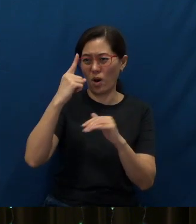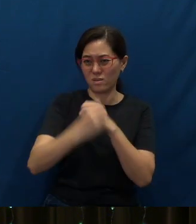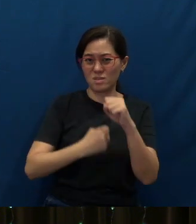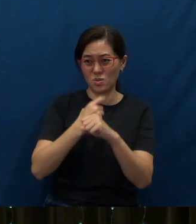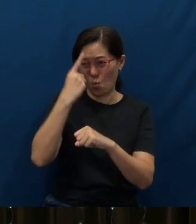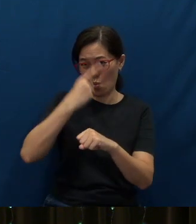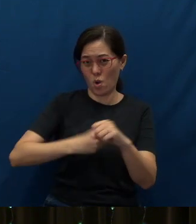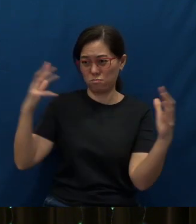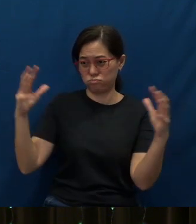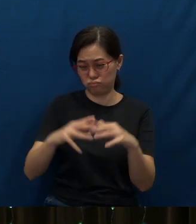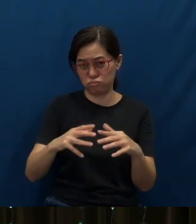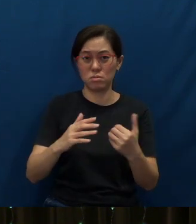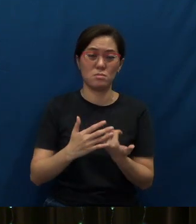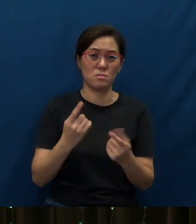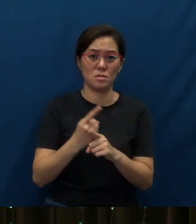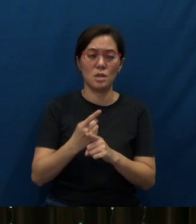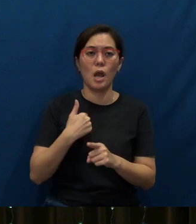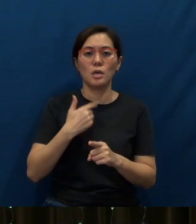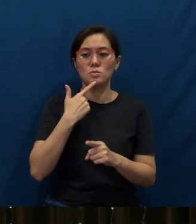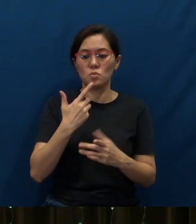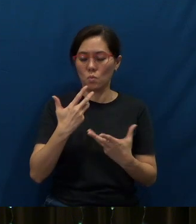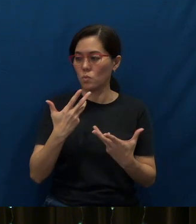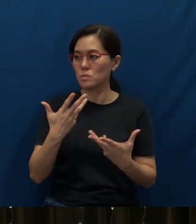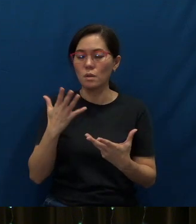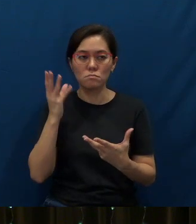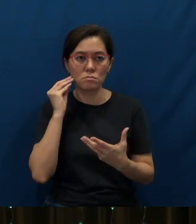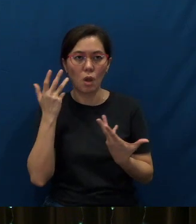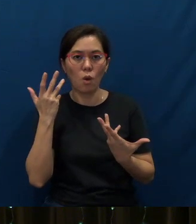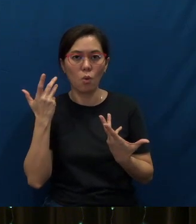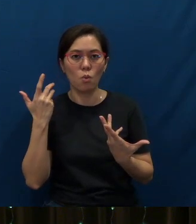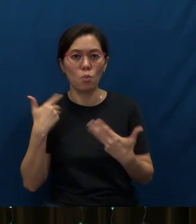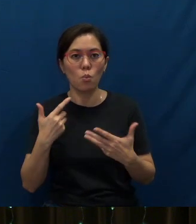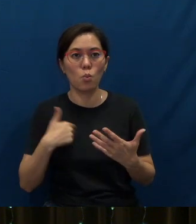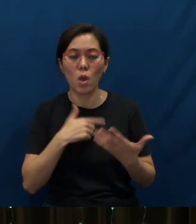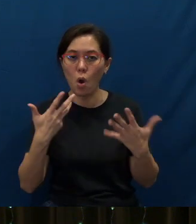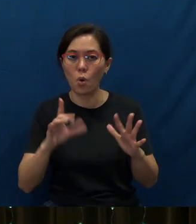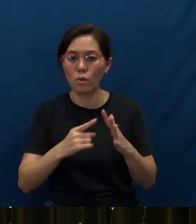Well, I've been told that we have already begun to engage our ethnic brethren